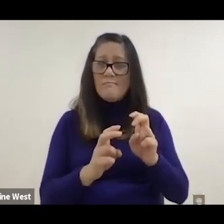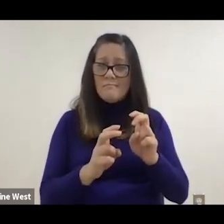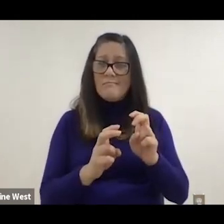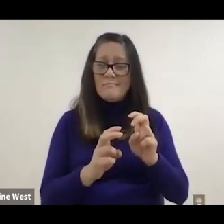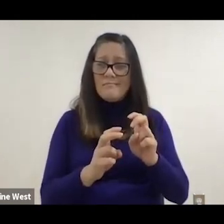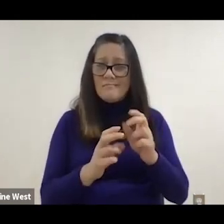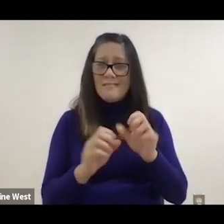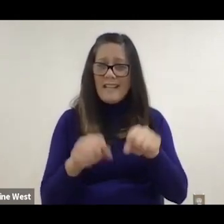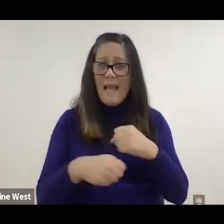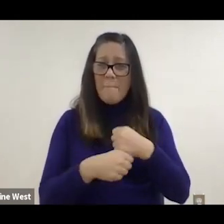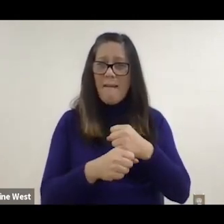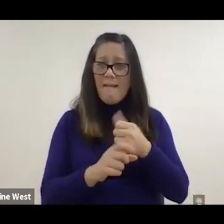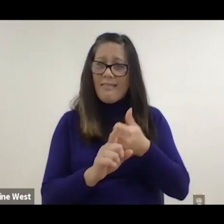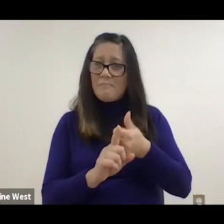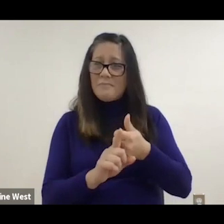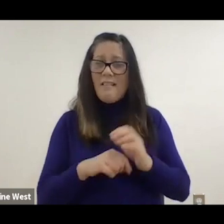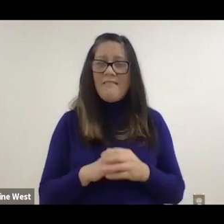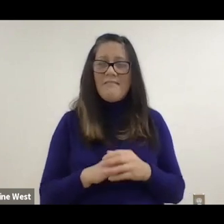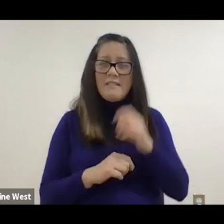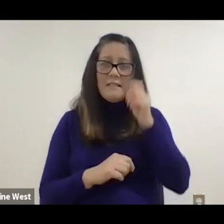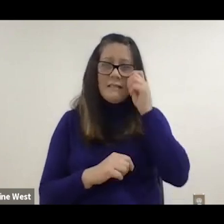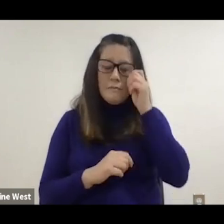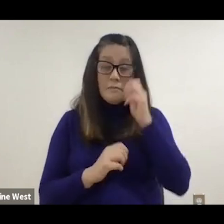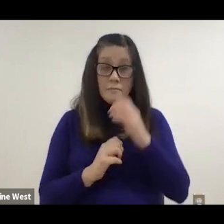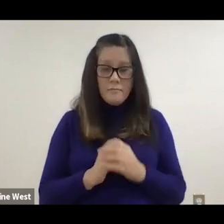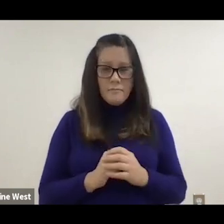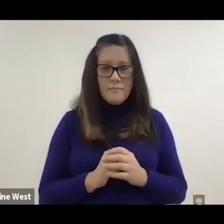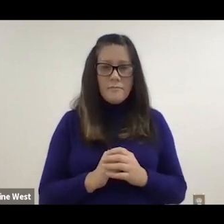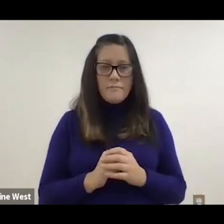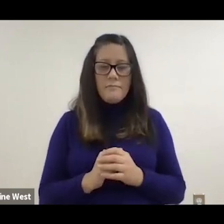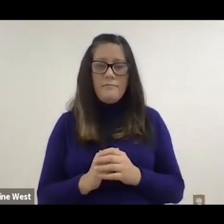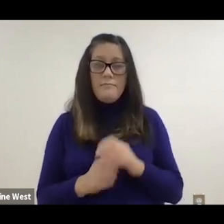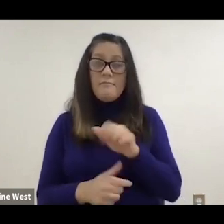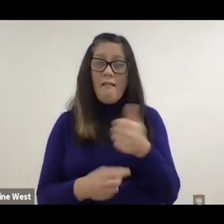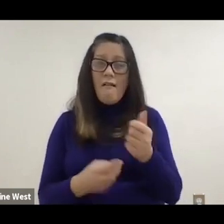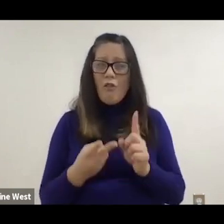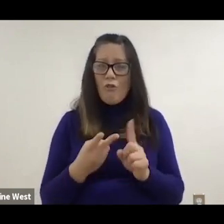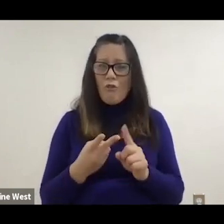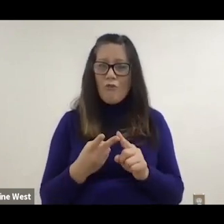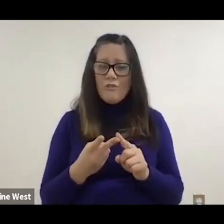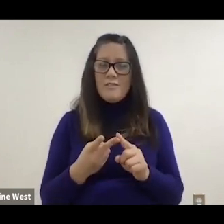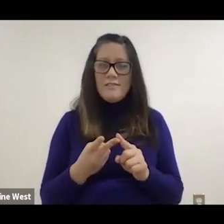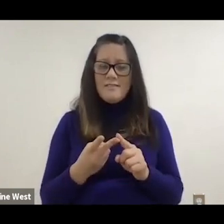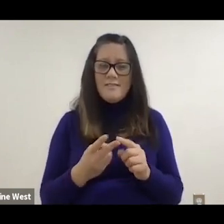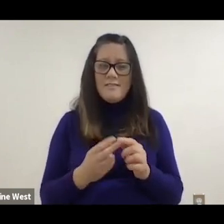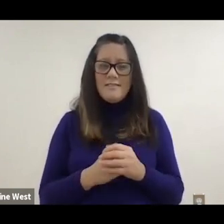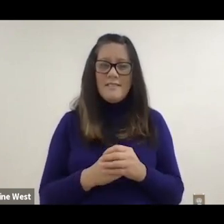do it themselves and can tune it. The other thing that we did is it has the capability.